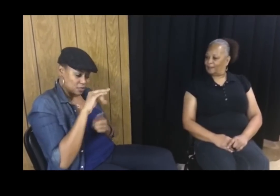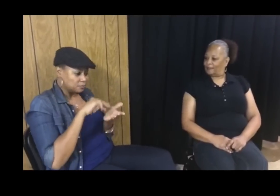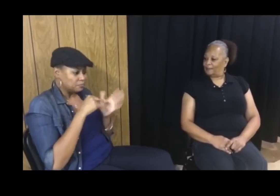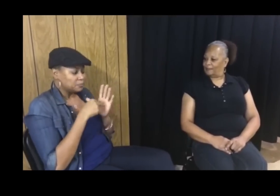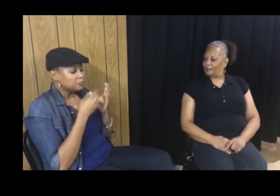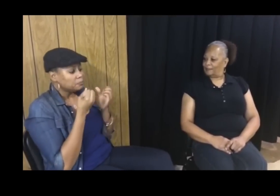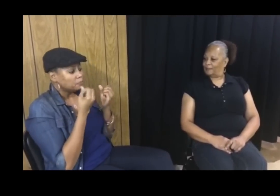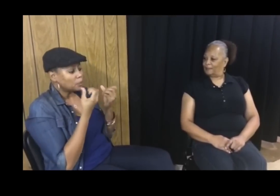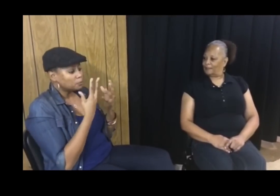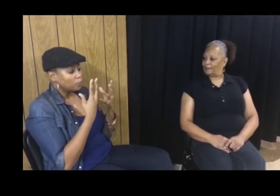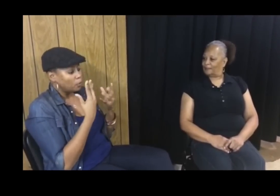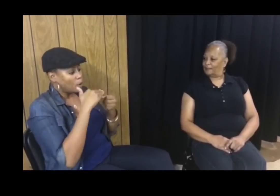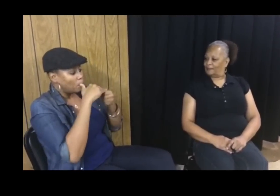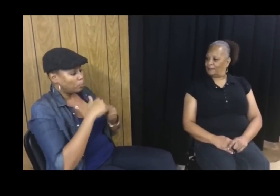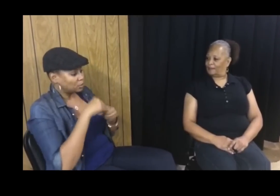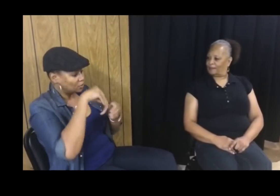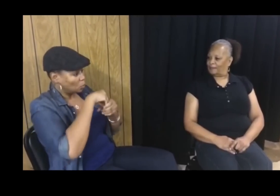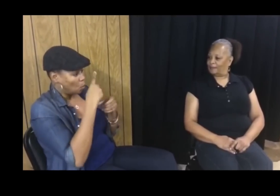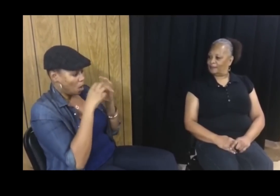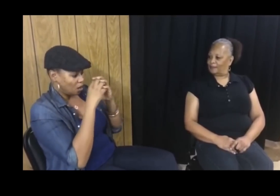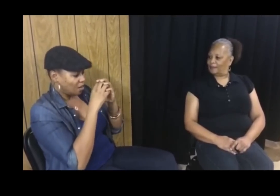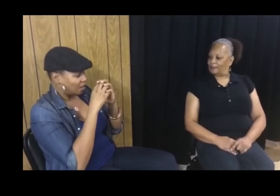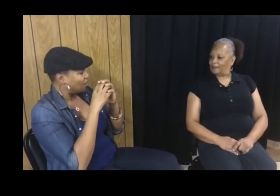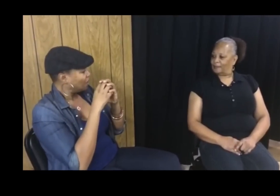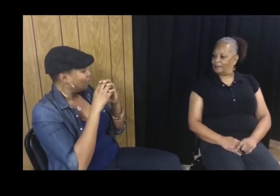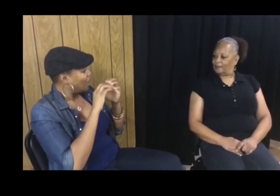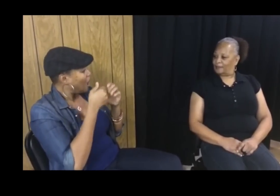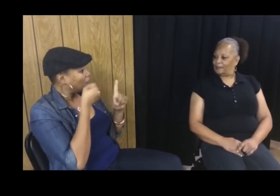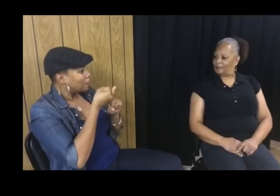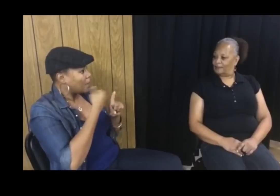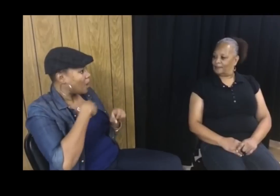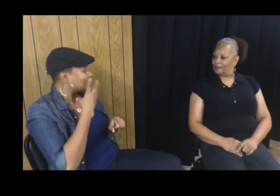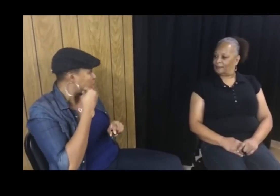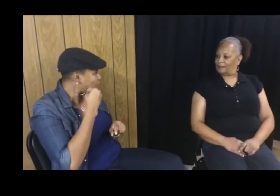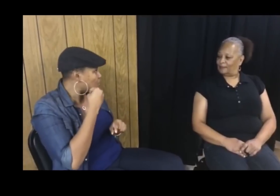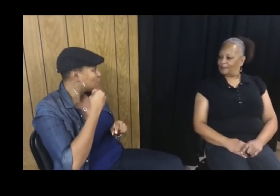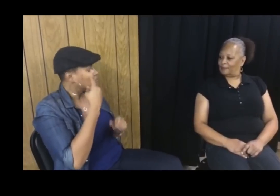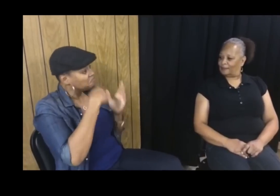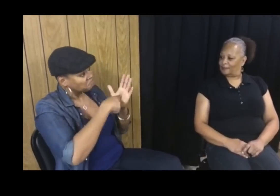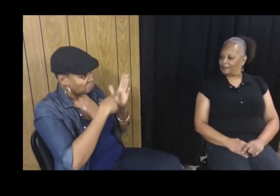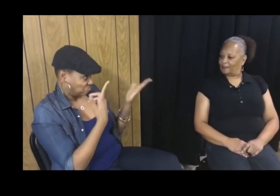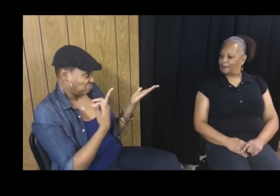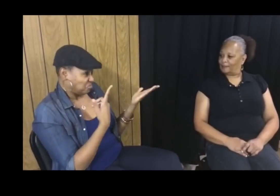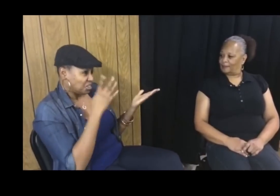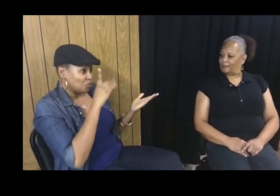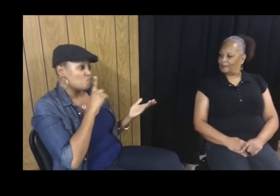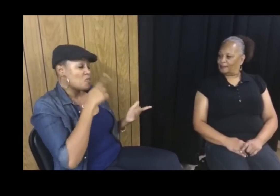Intersectionality means multiple oppressions within one context, one person’s experiences, and how that impacts us.